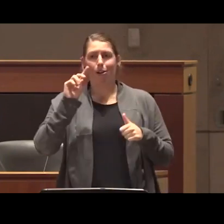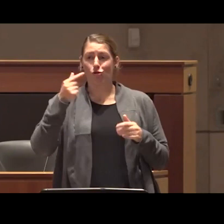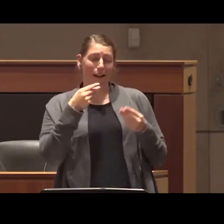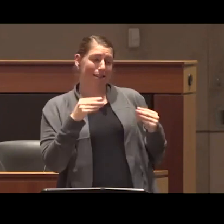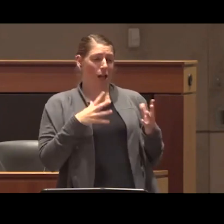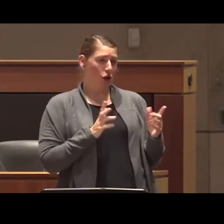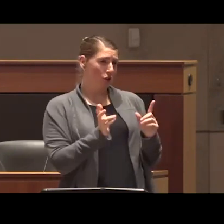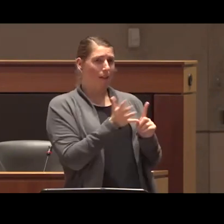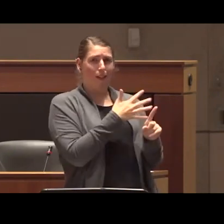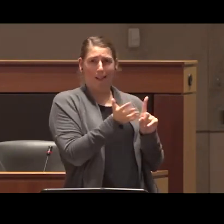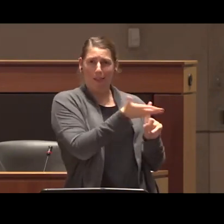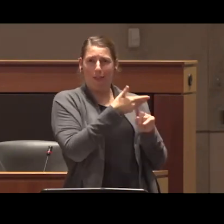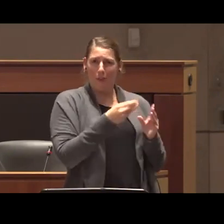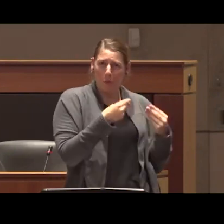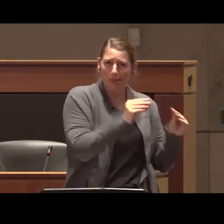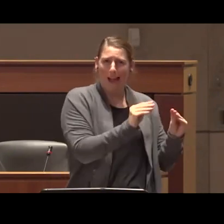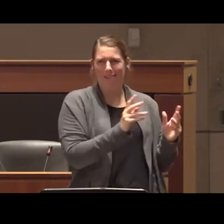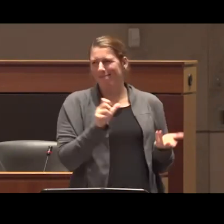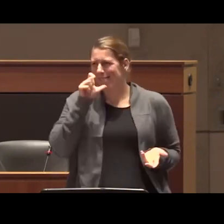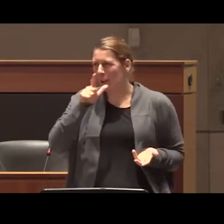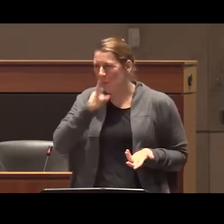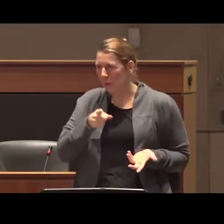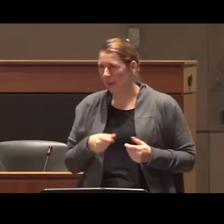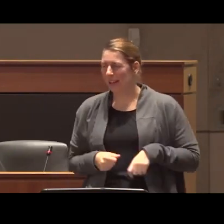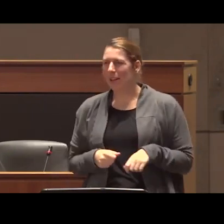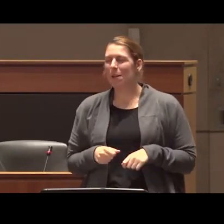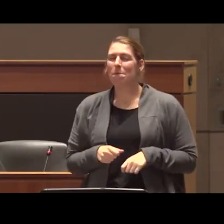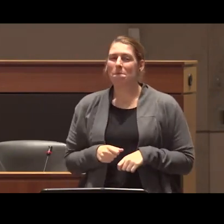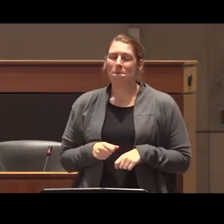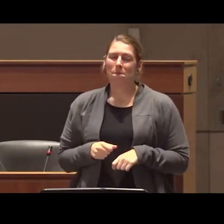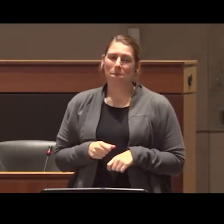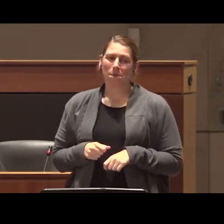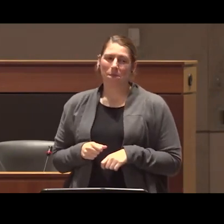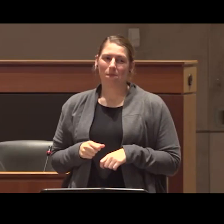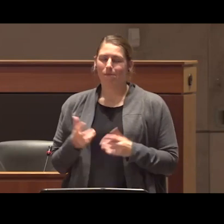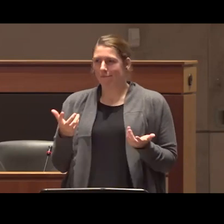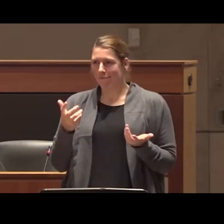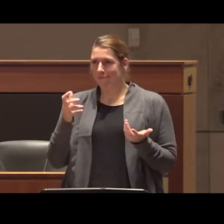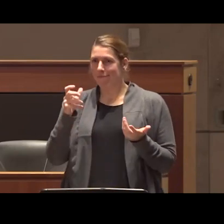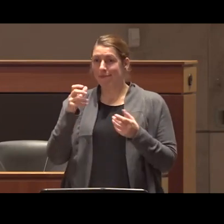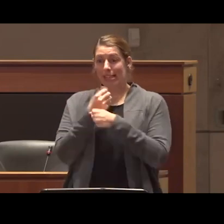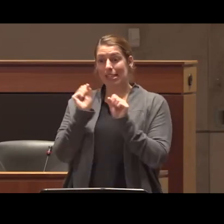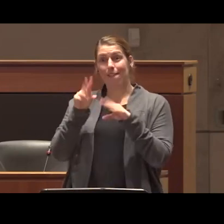into drug use through diverted safe Supply that there simply isn't enough safe Supply to actually